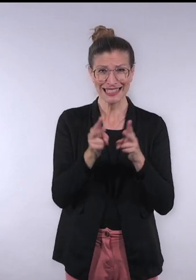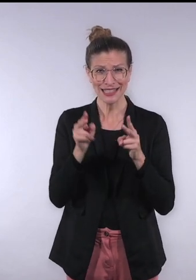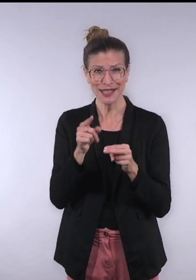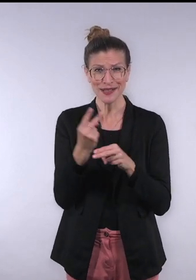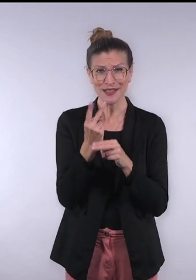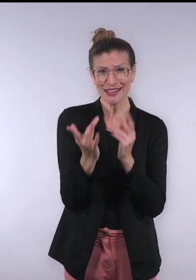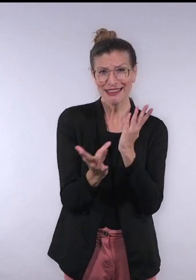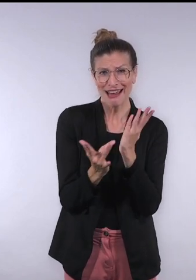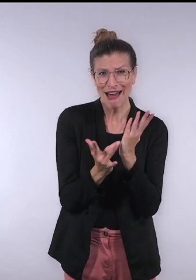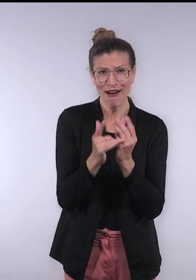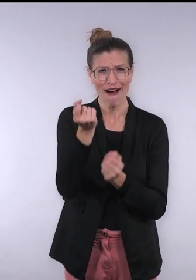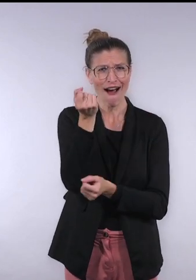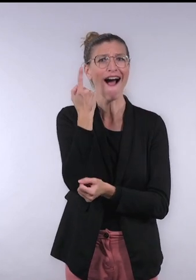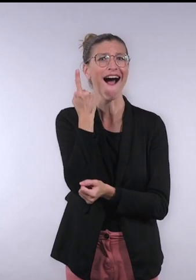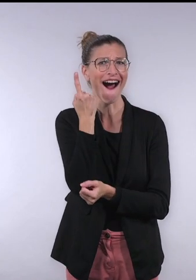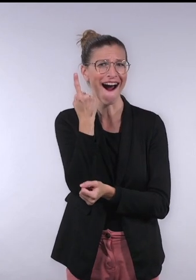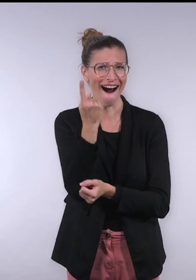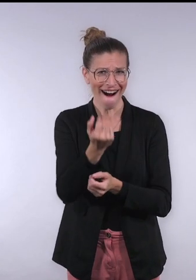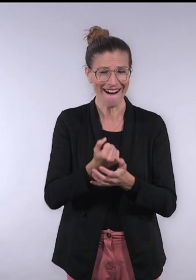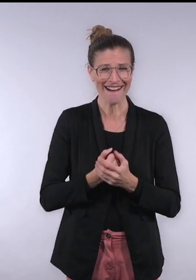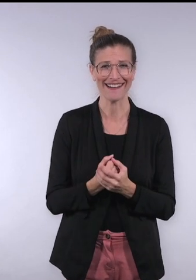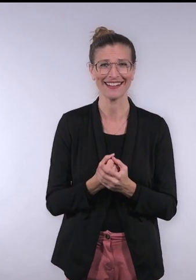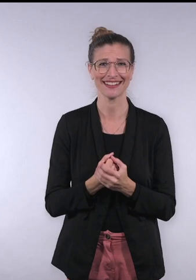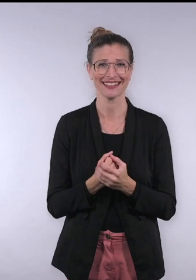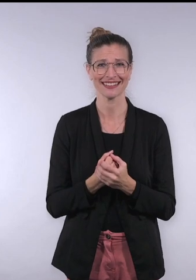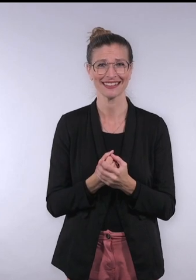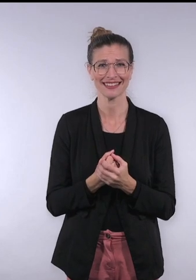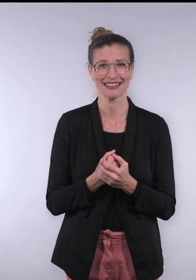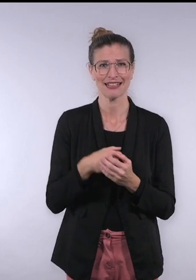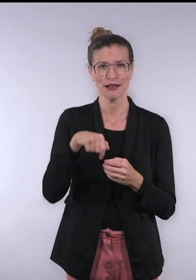In the session entitled Using Technology to Understand and Be Understood,